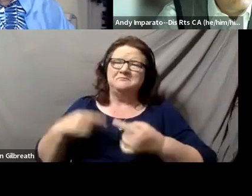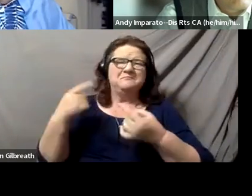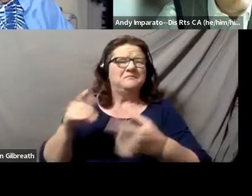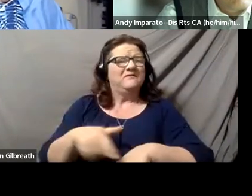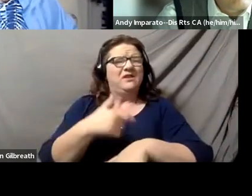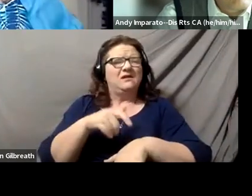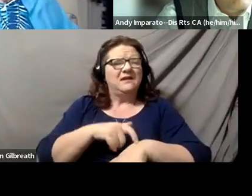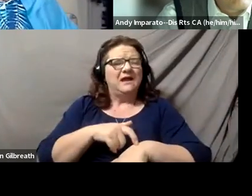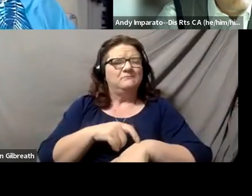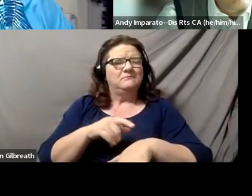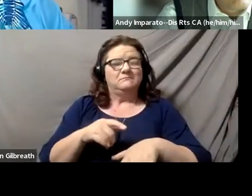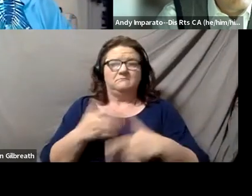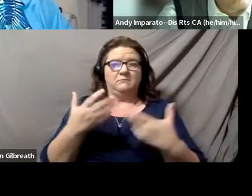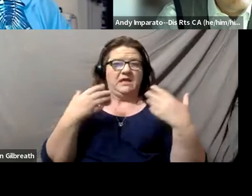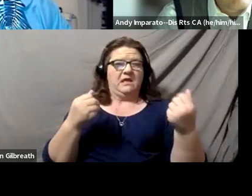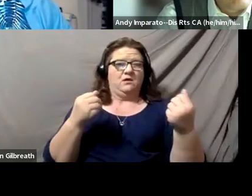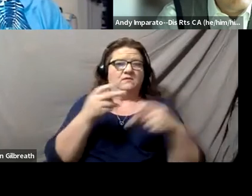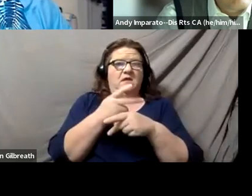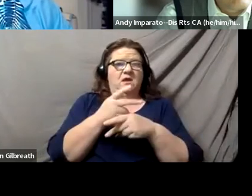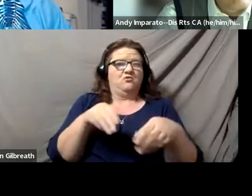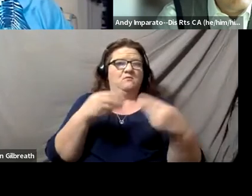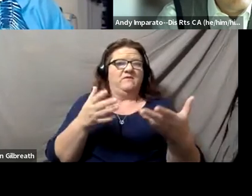and that health care providers are key to.